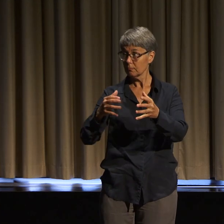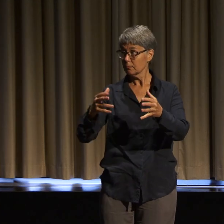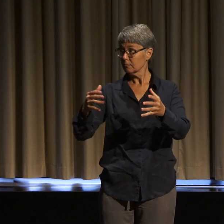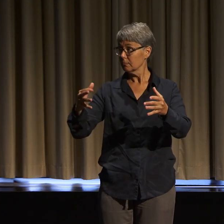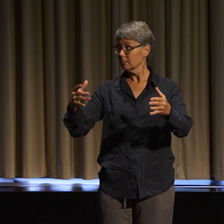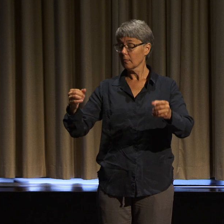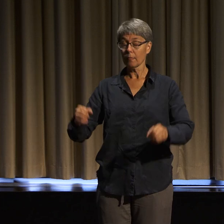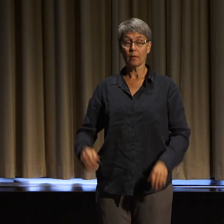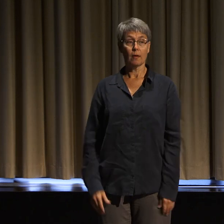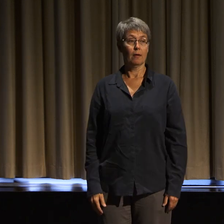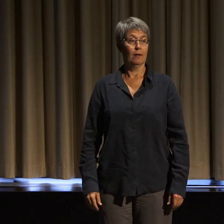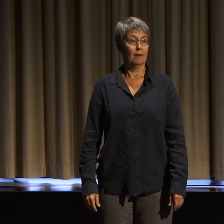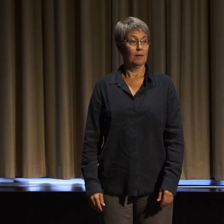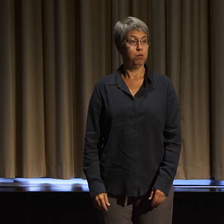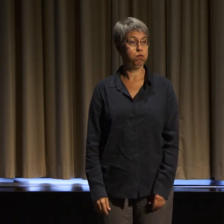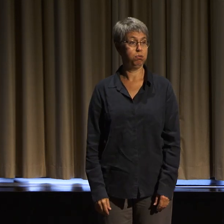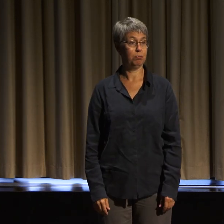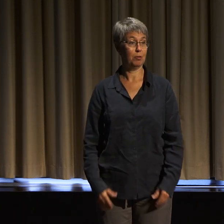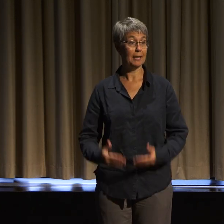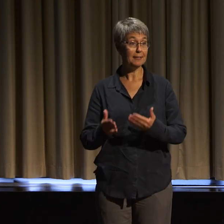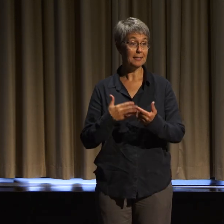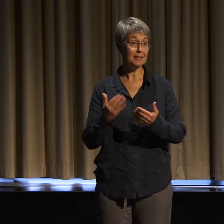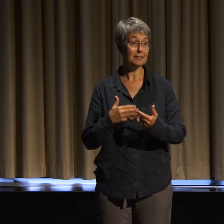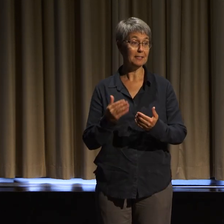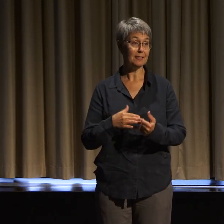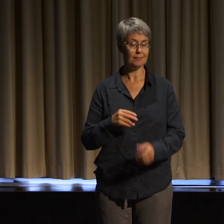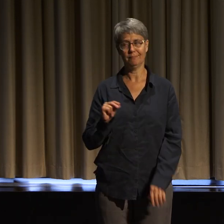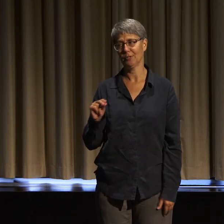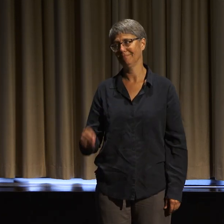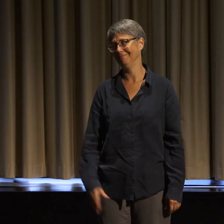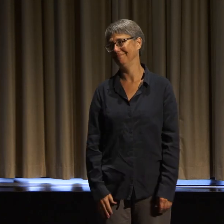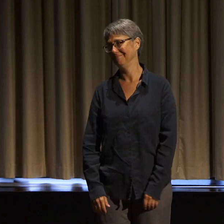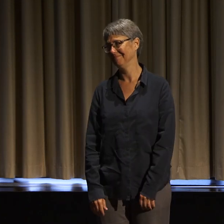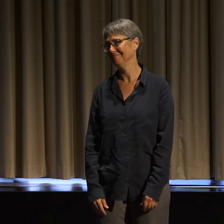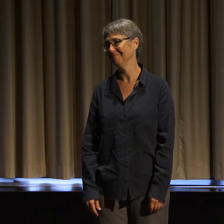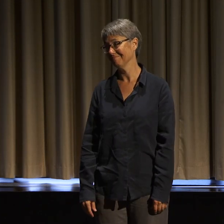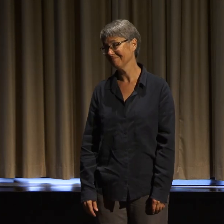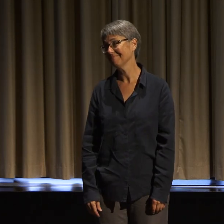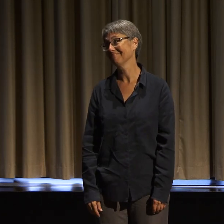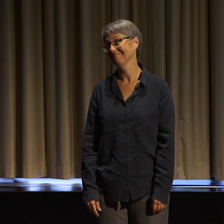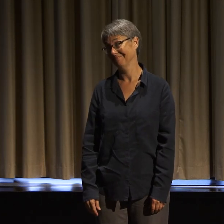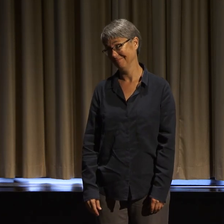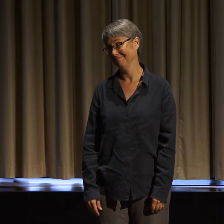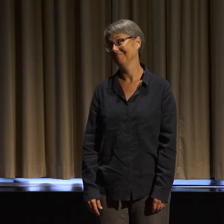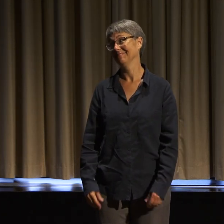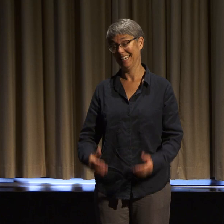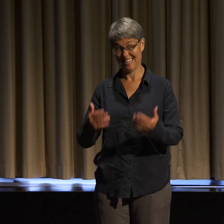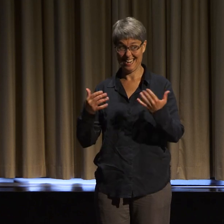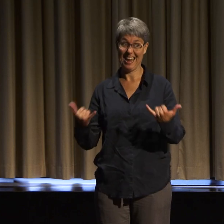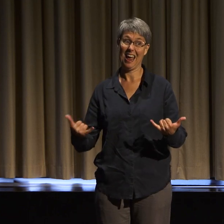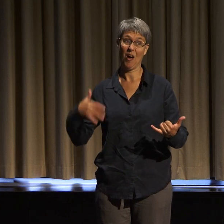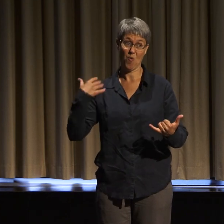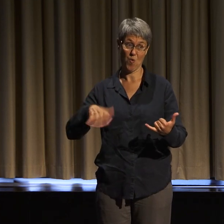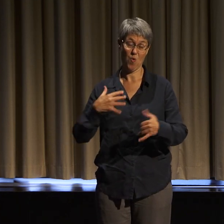And, if anything, I think that disability justice will require us to work harder and dig deeper.